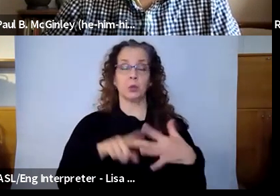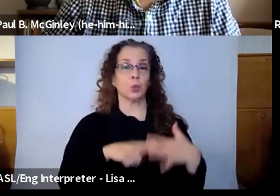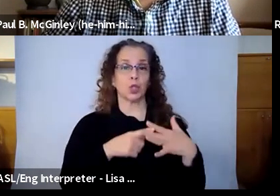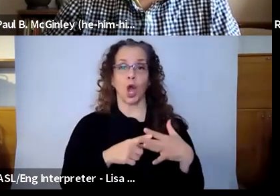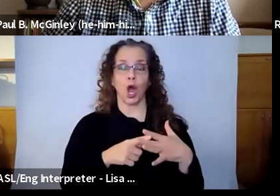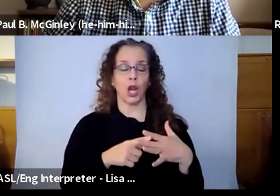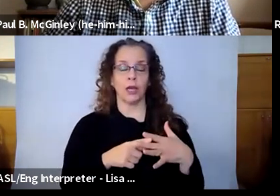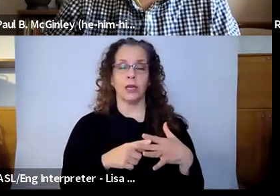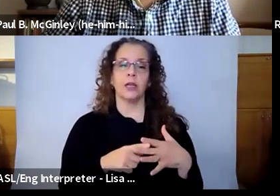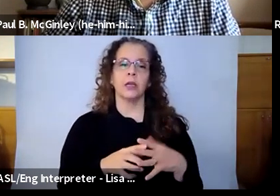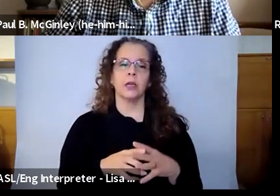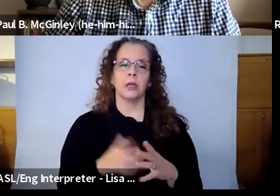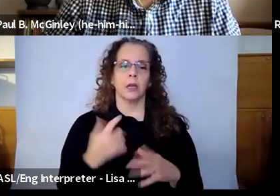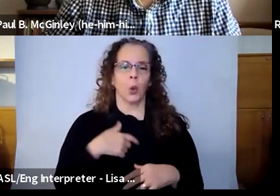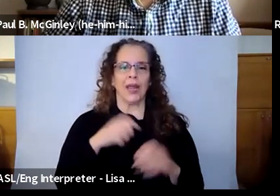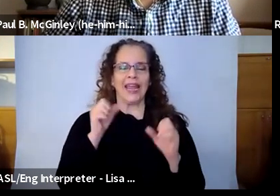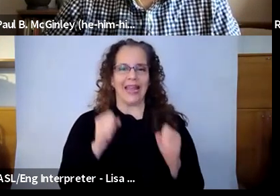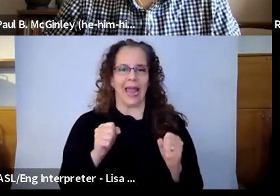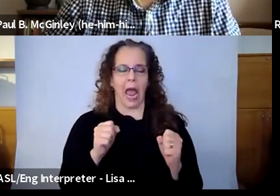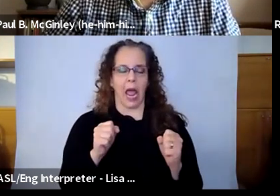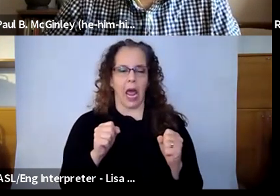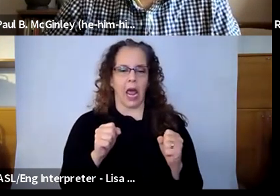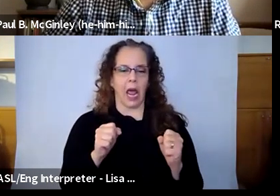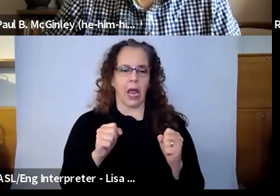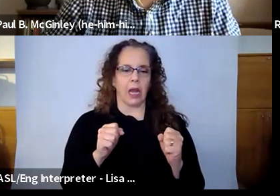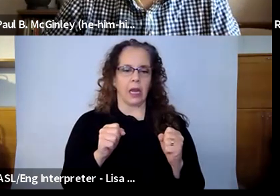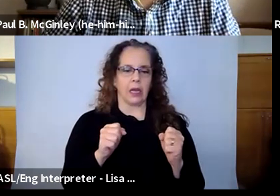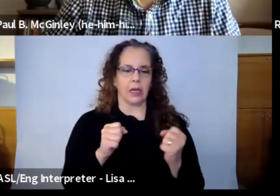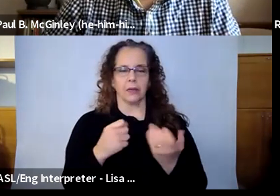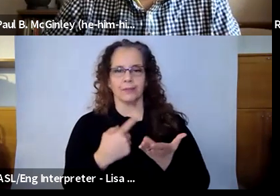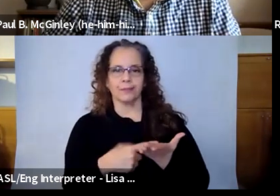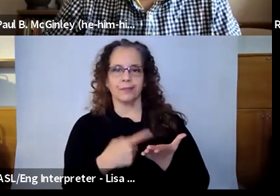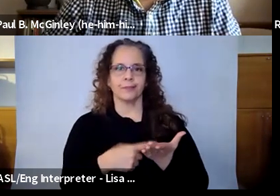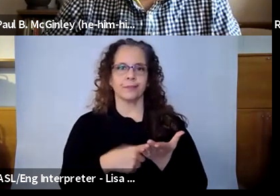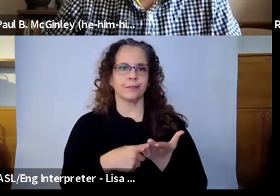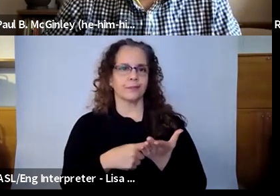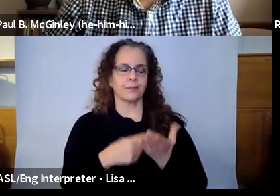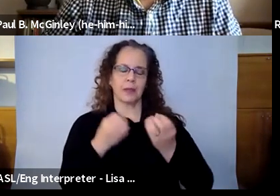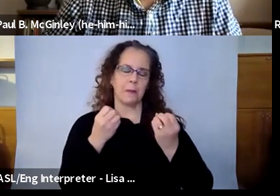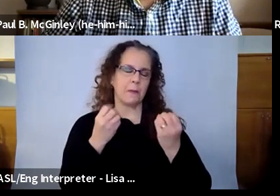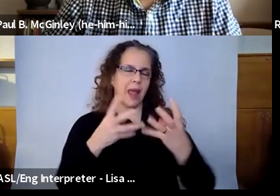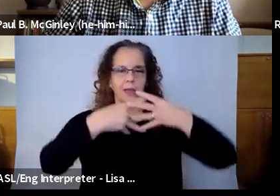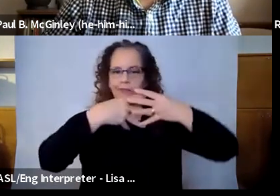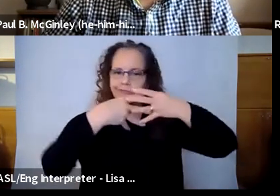certainly go down the road of talking about the the many different ways in which arts education is essential to a